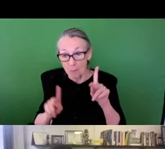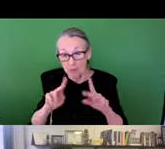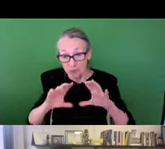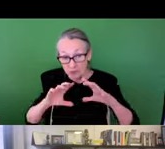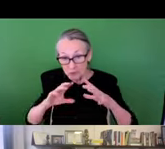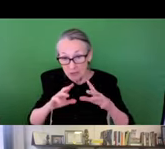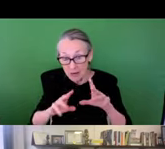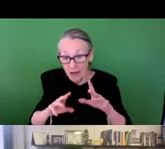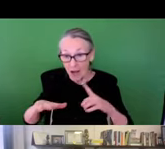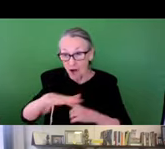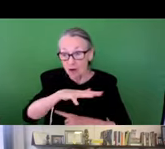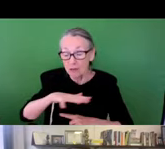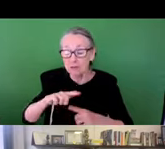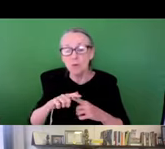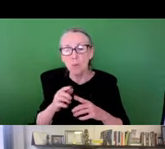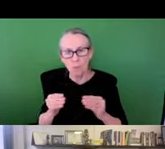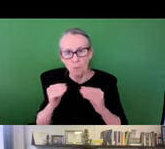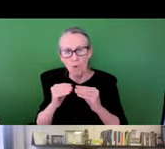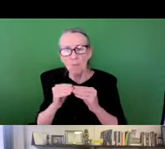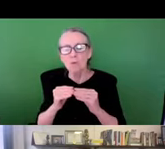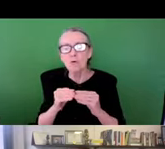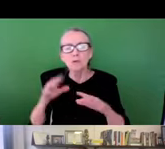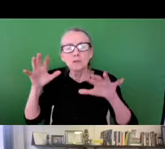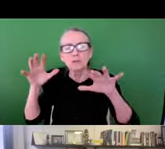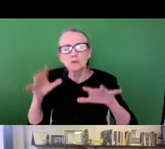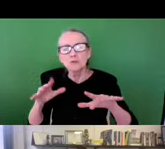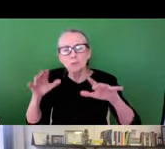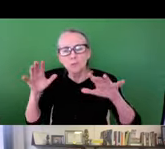in high density areas is increasing the amount of stormwater runoff.